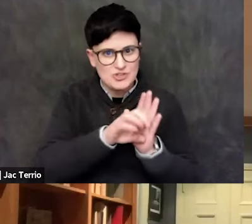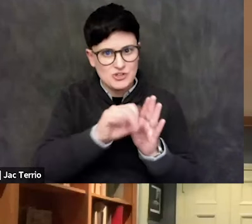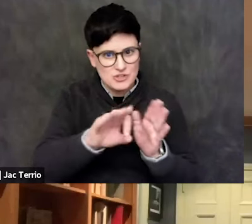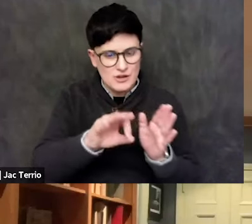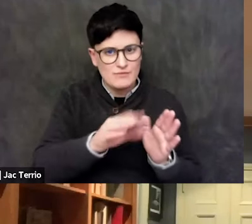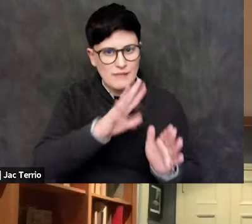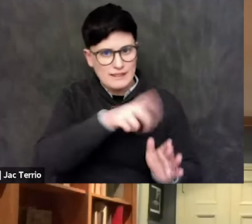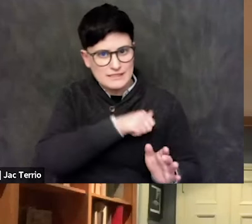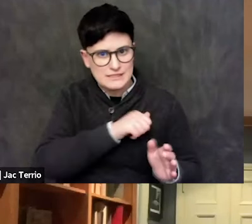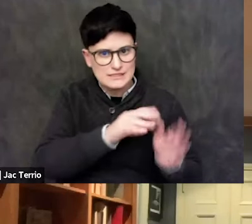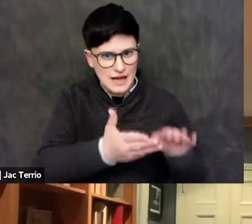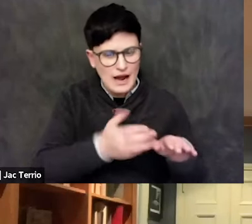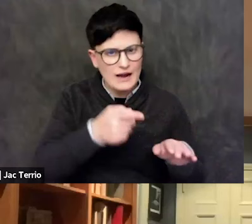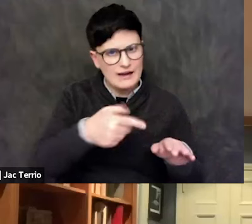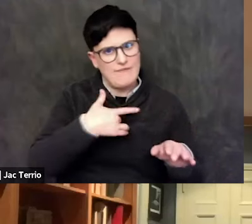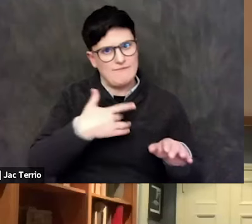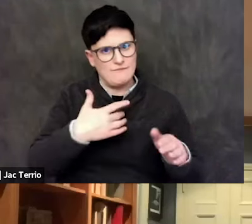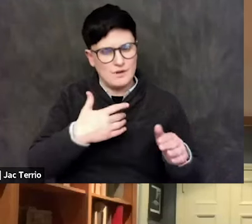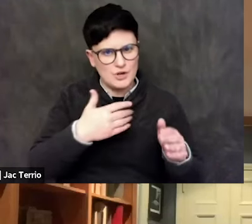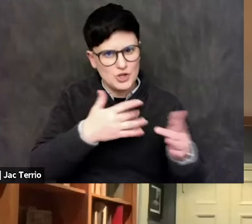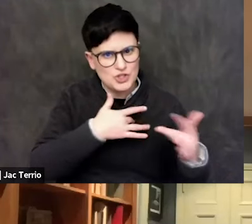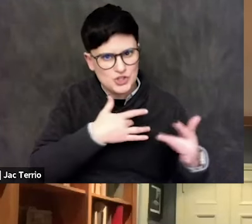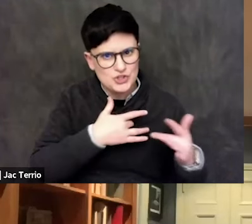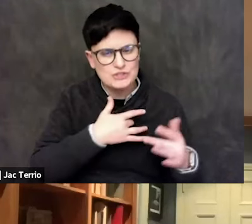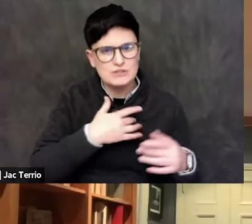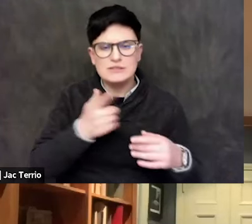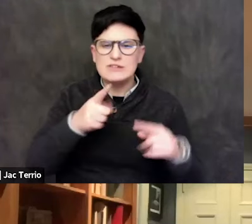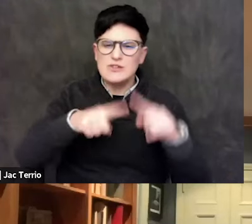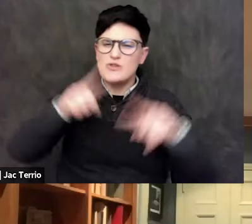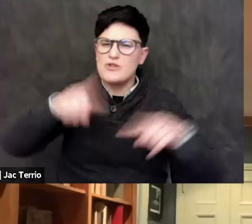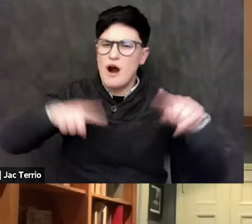And it's a variety of things that I think motivate people.